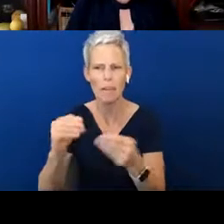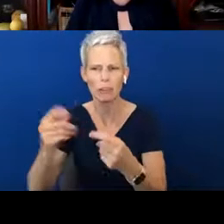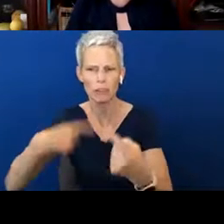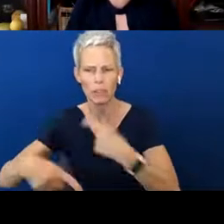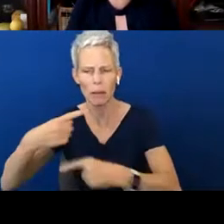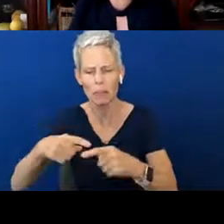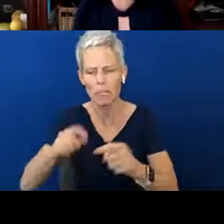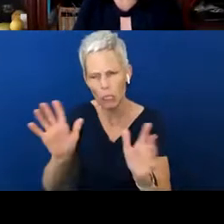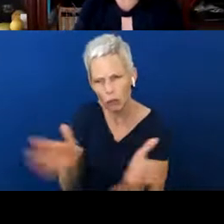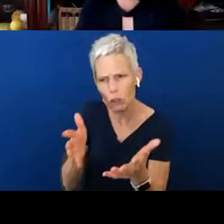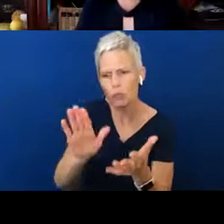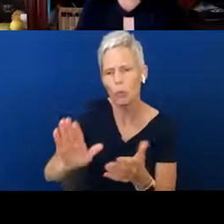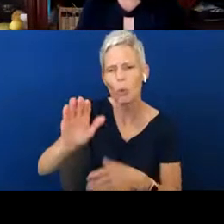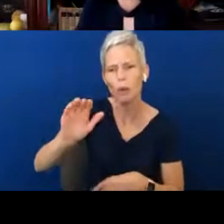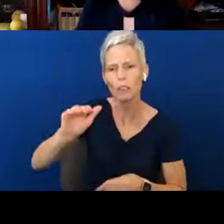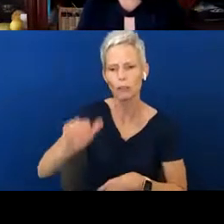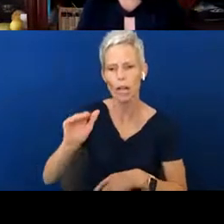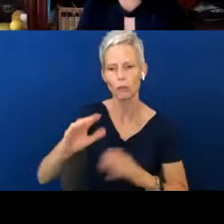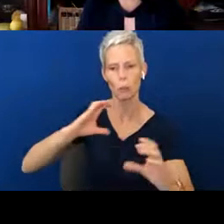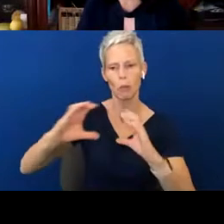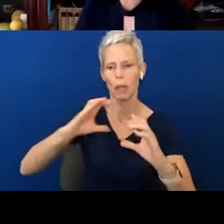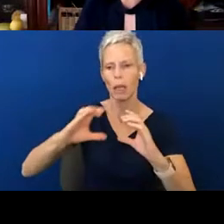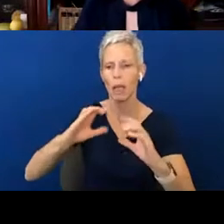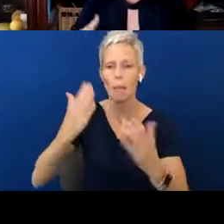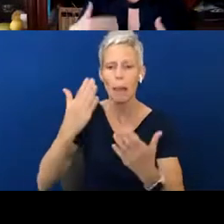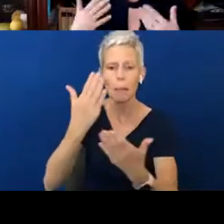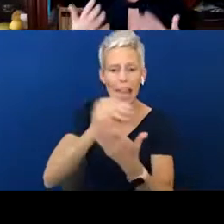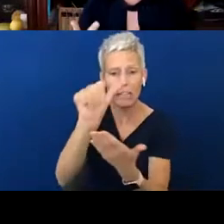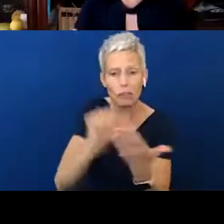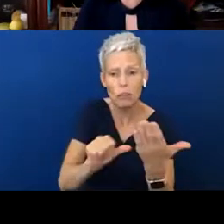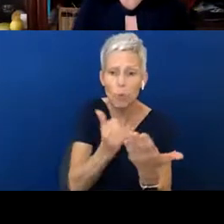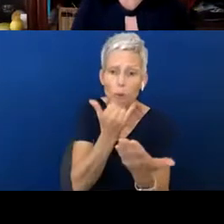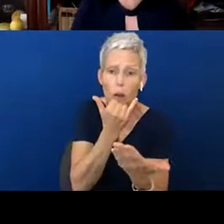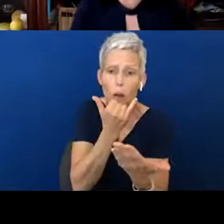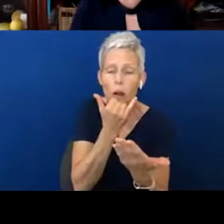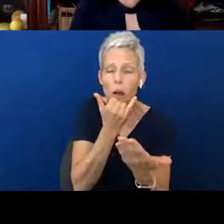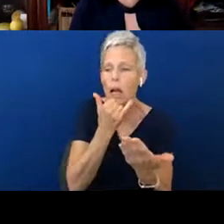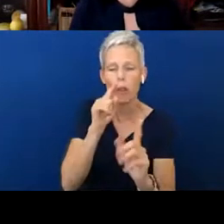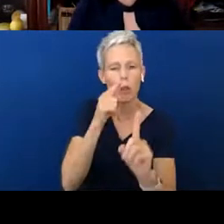even if his or her handshake is incorrect. It's about repetition, it's about modeling,